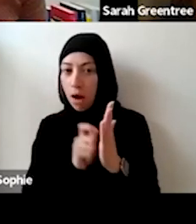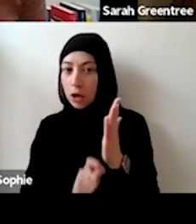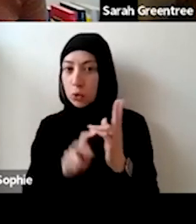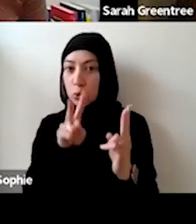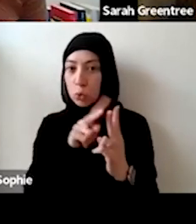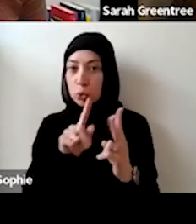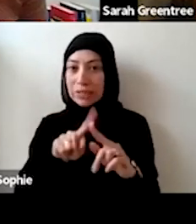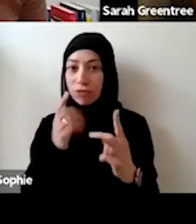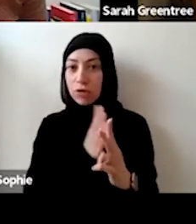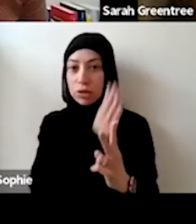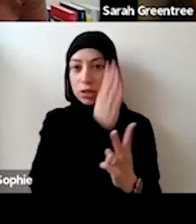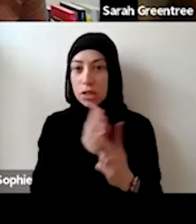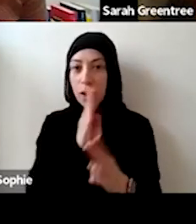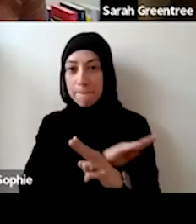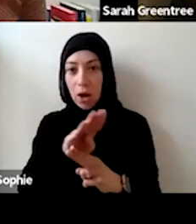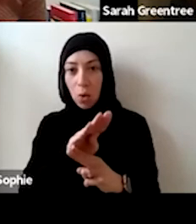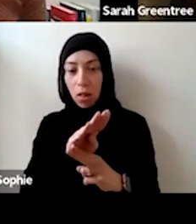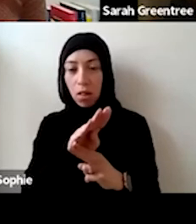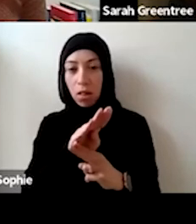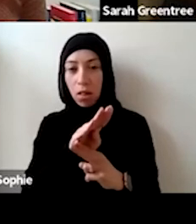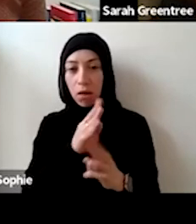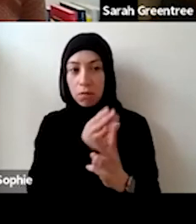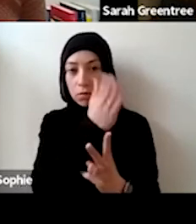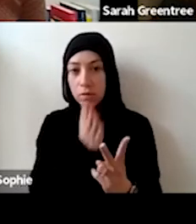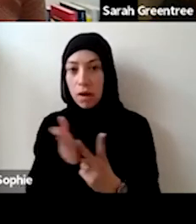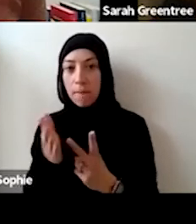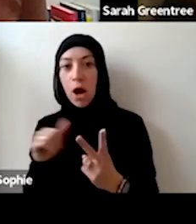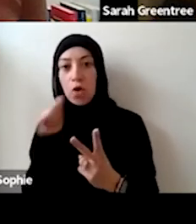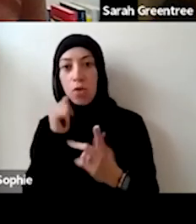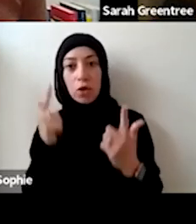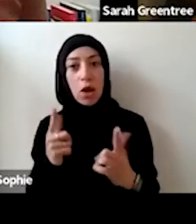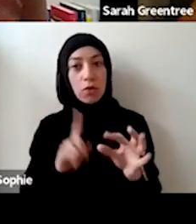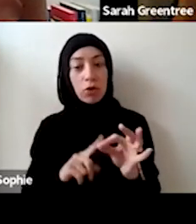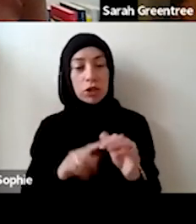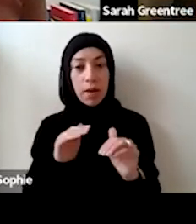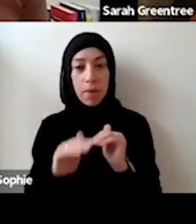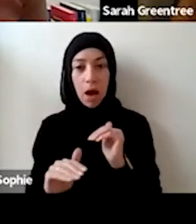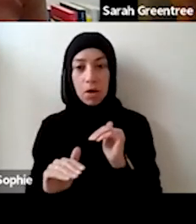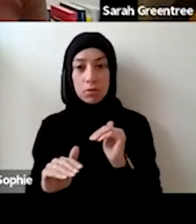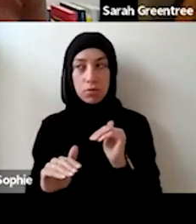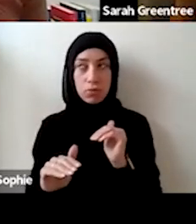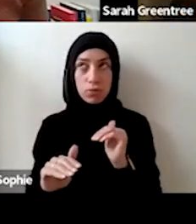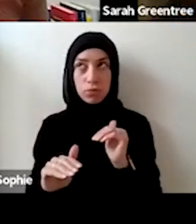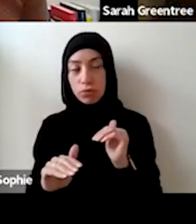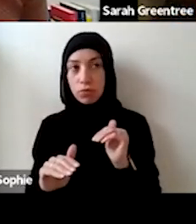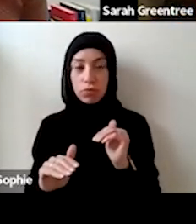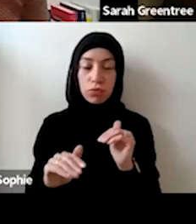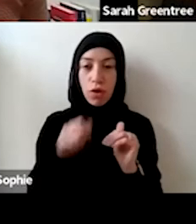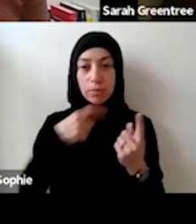about the ability for applicants to submit to 2 different panels. But I noticed there are a number of questions that seem to be skirting around the idea of what multi-arts is, and when you should apply to multi-arts. Ideally, multi-arts